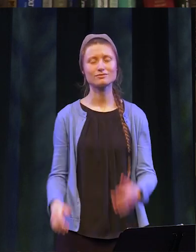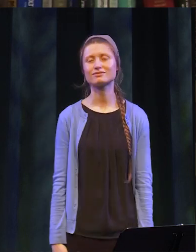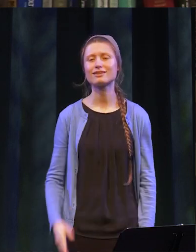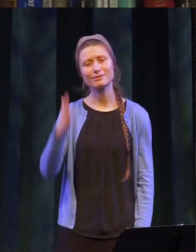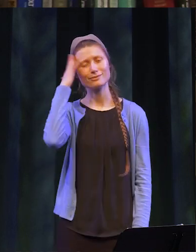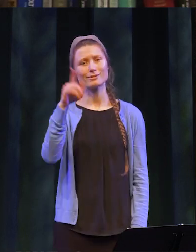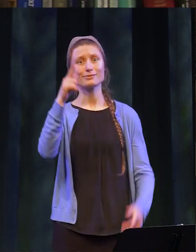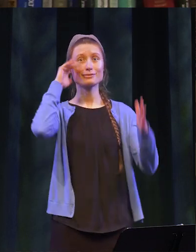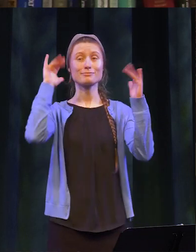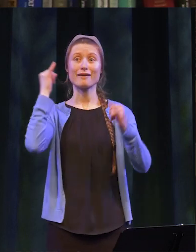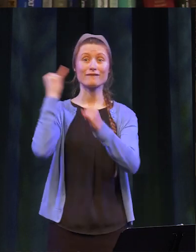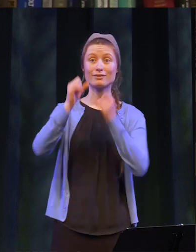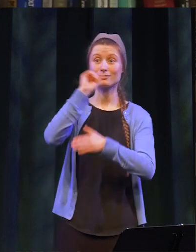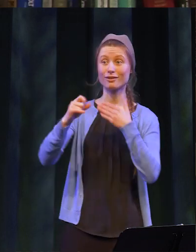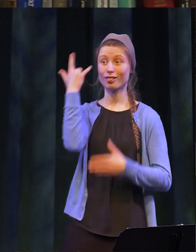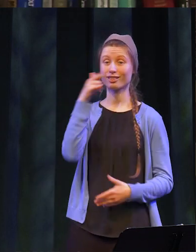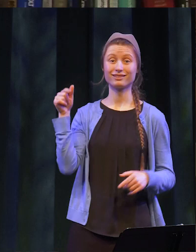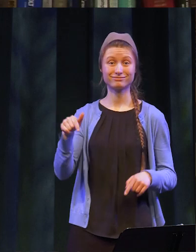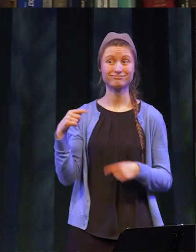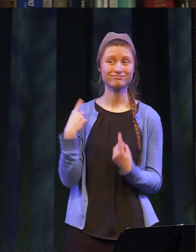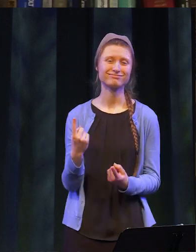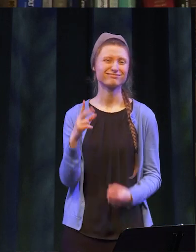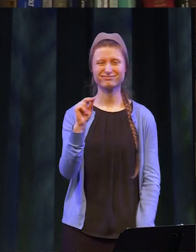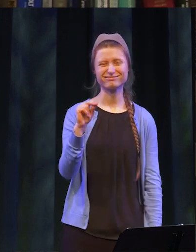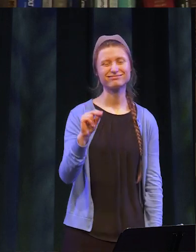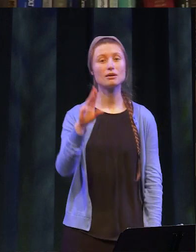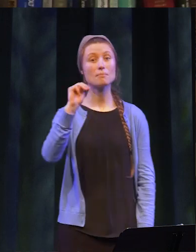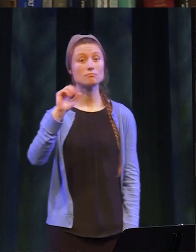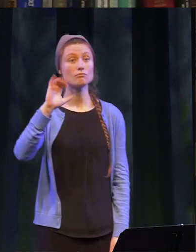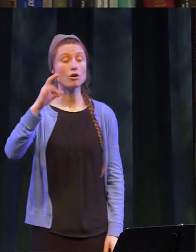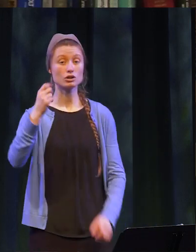this is not how you expected your final semesters to have gone. Since march of last year as the